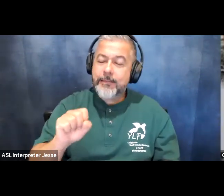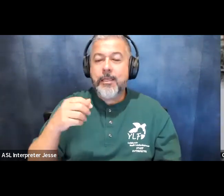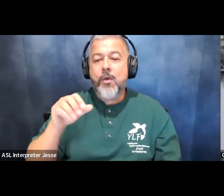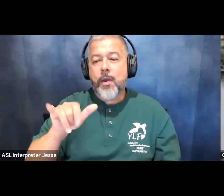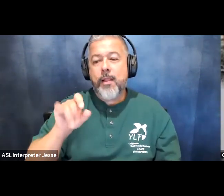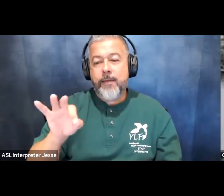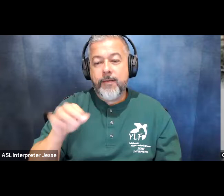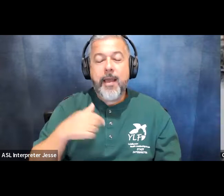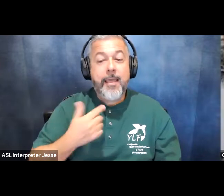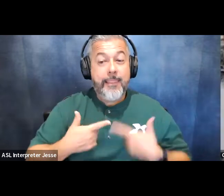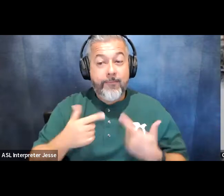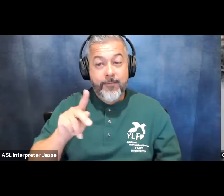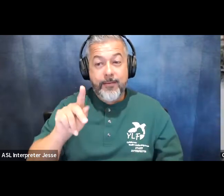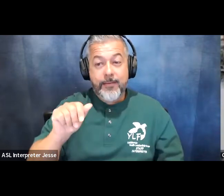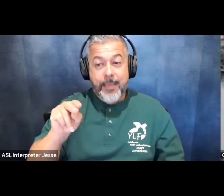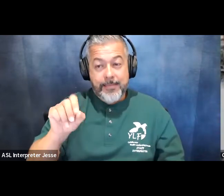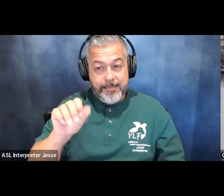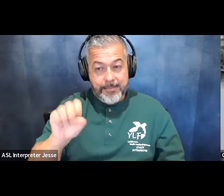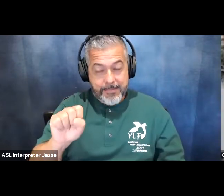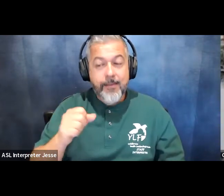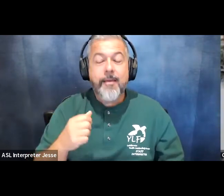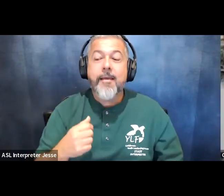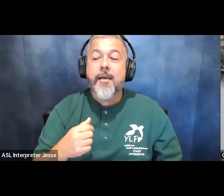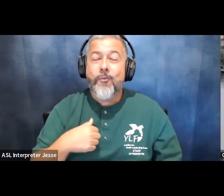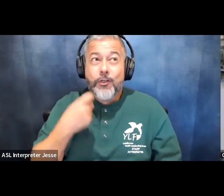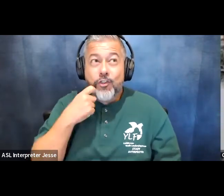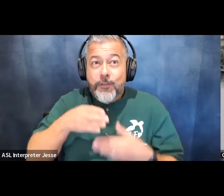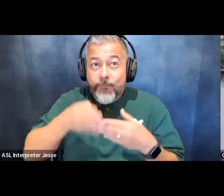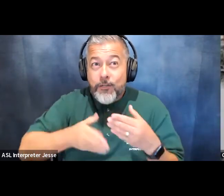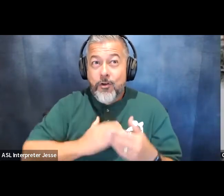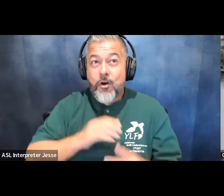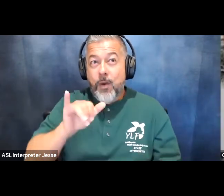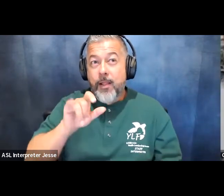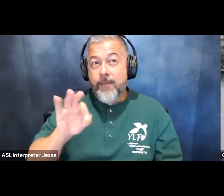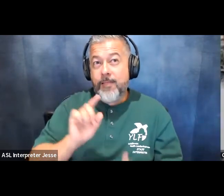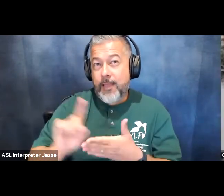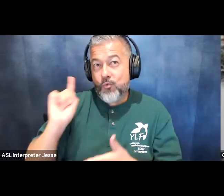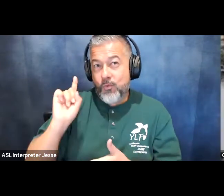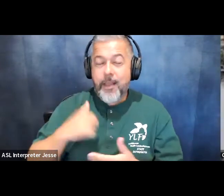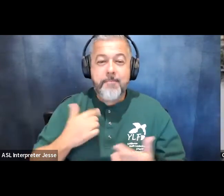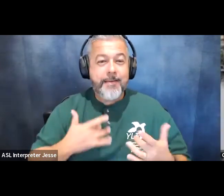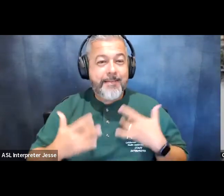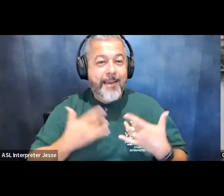and we actually just finished our ylf last week so it's exciting to kind of like be back